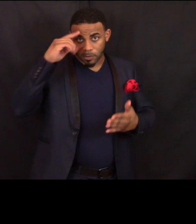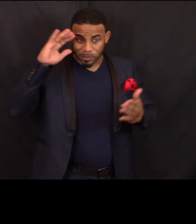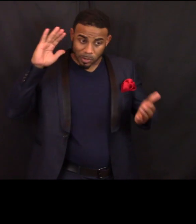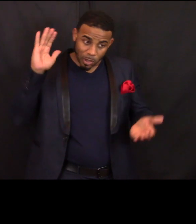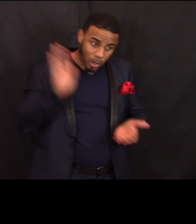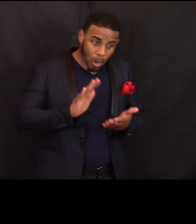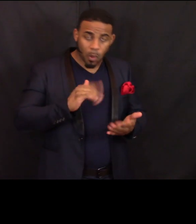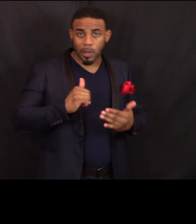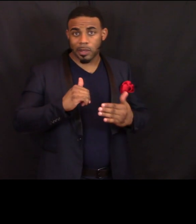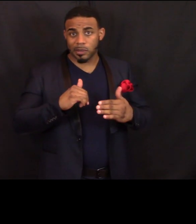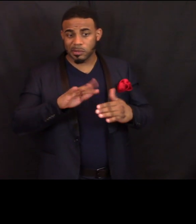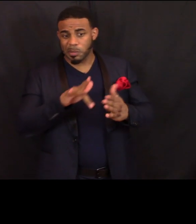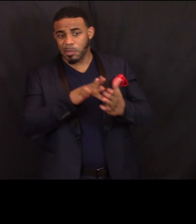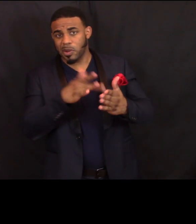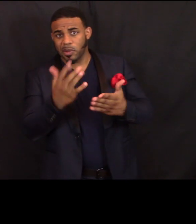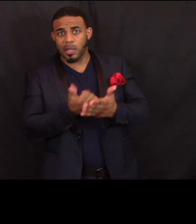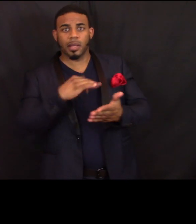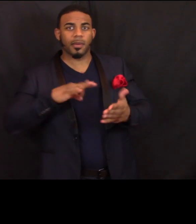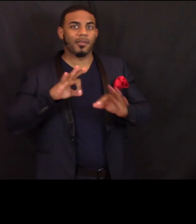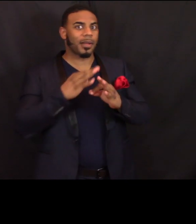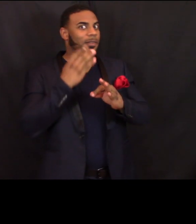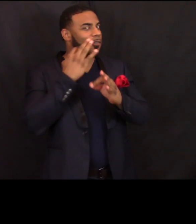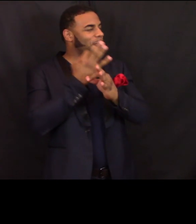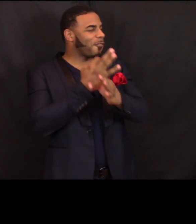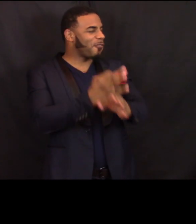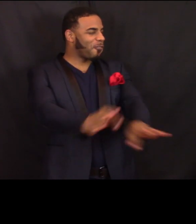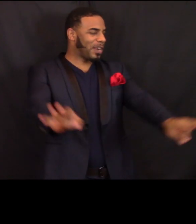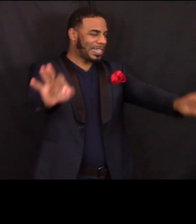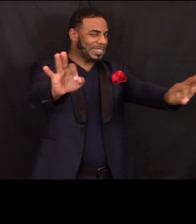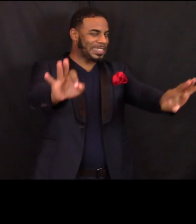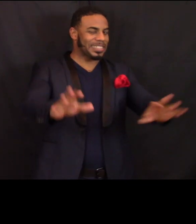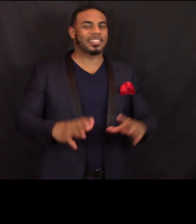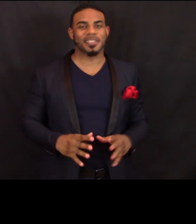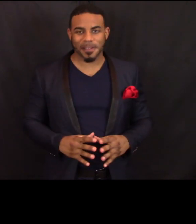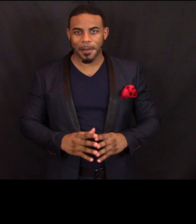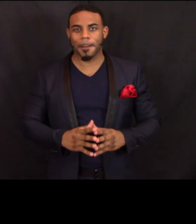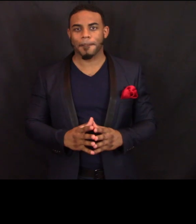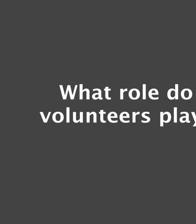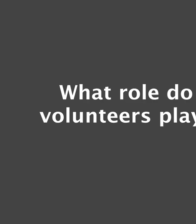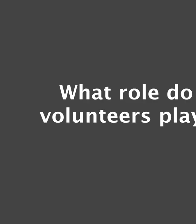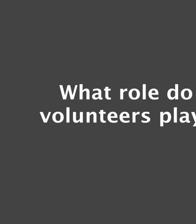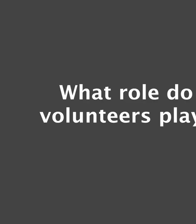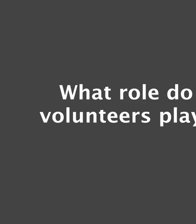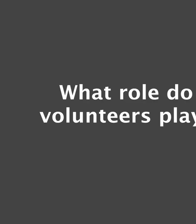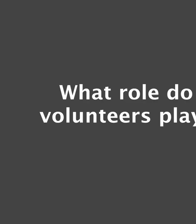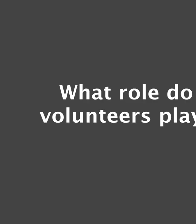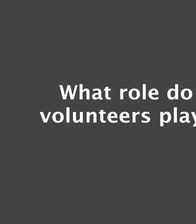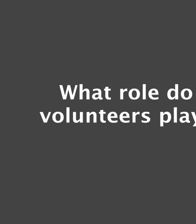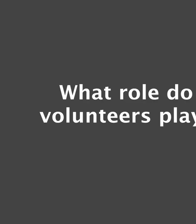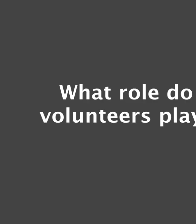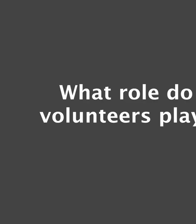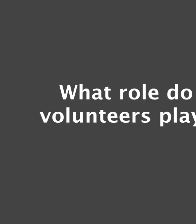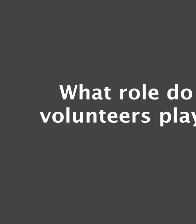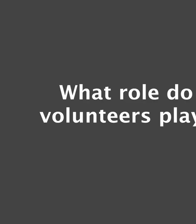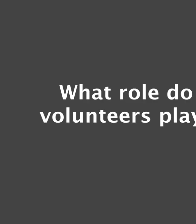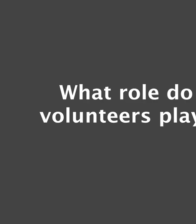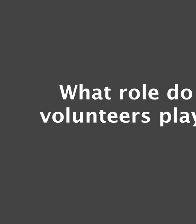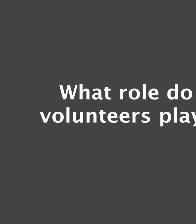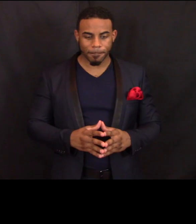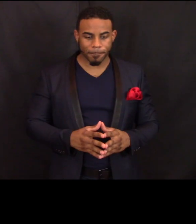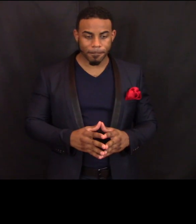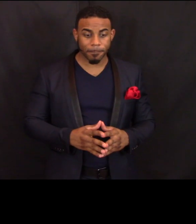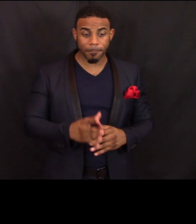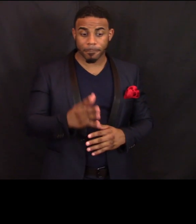for low and middle income families for free.